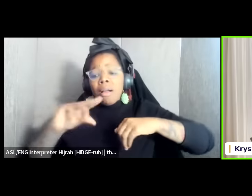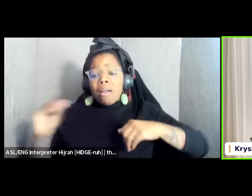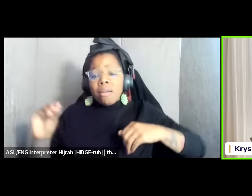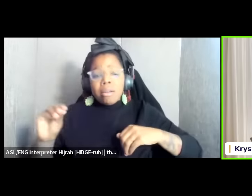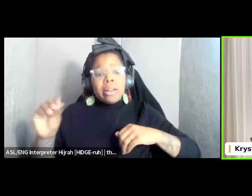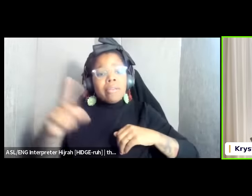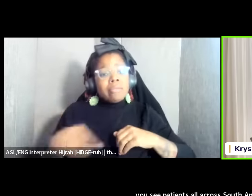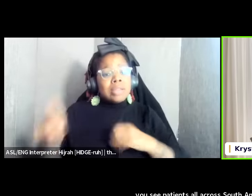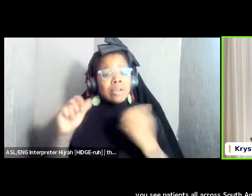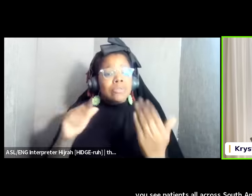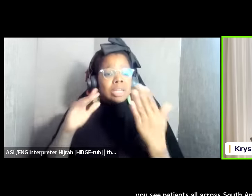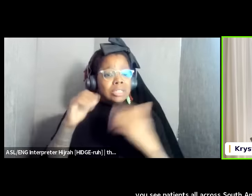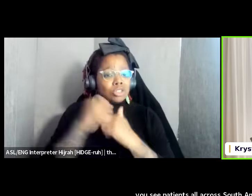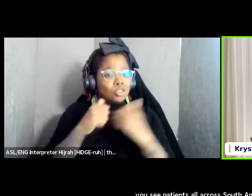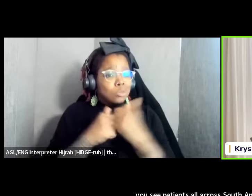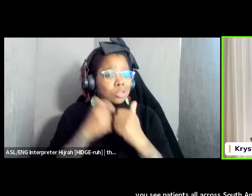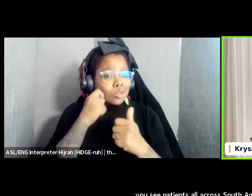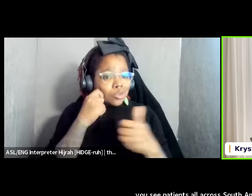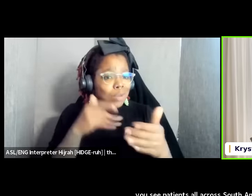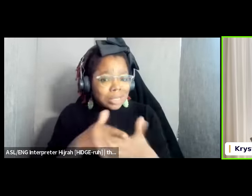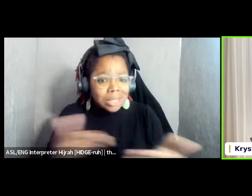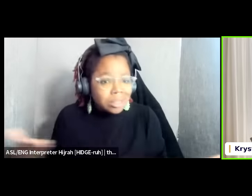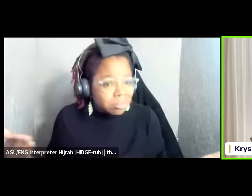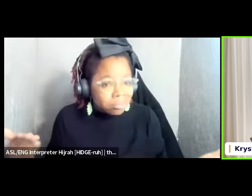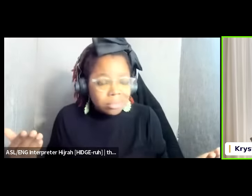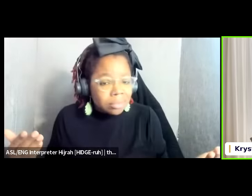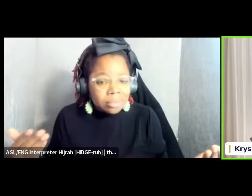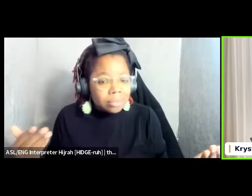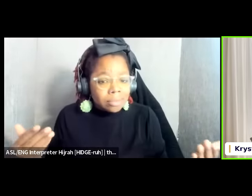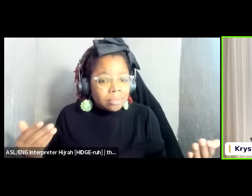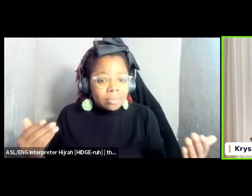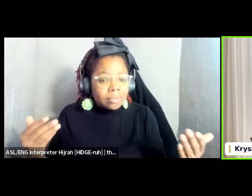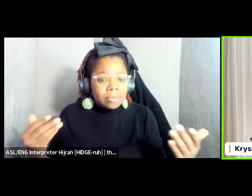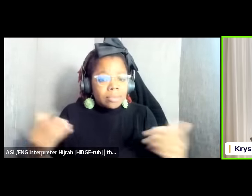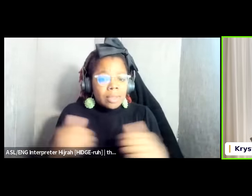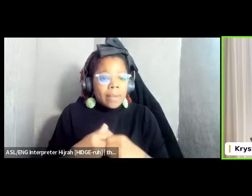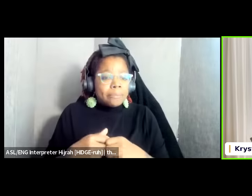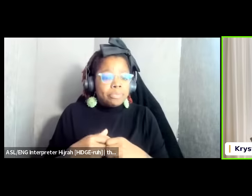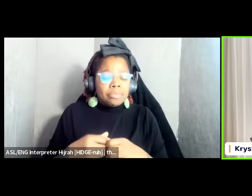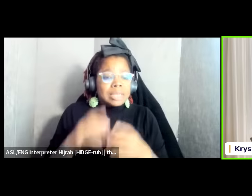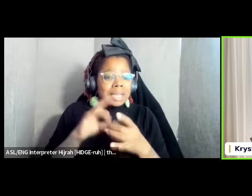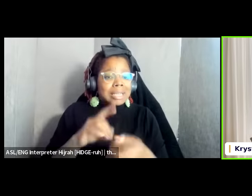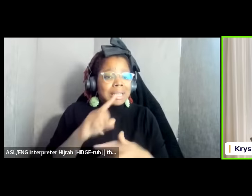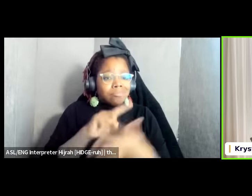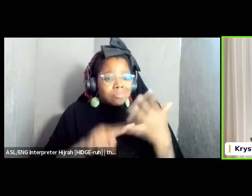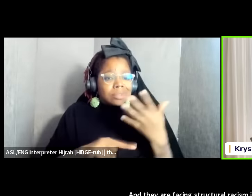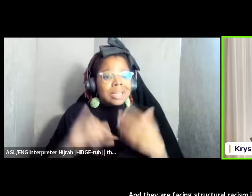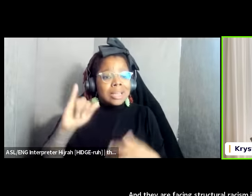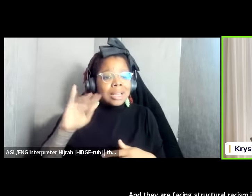structural racism in the form of these various um immigration policies and lack thereof particularly